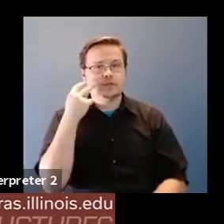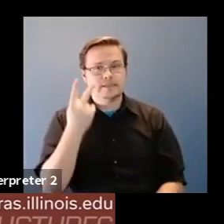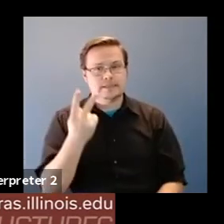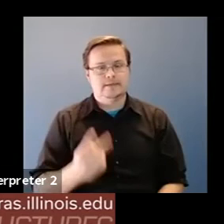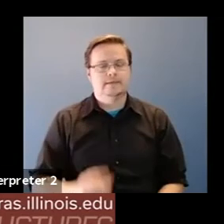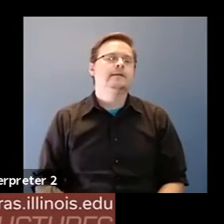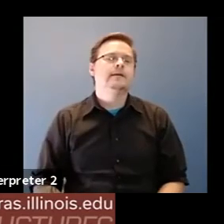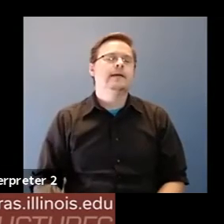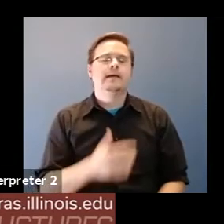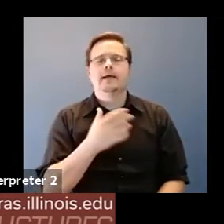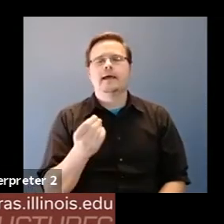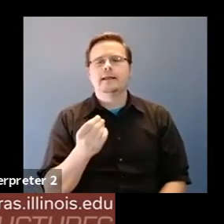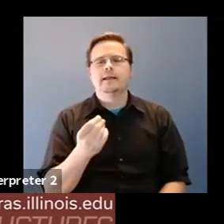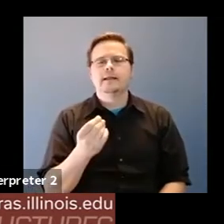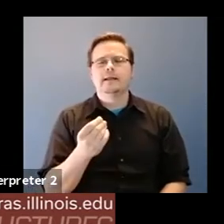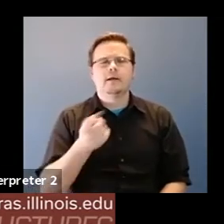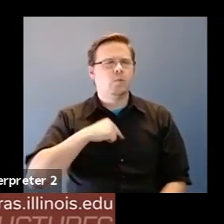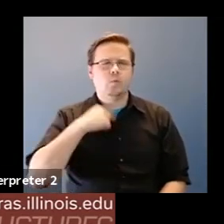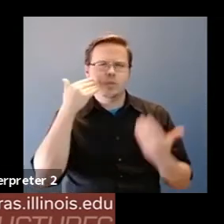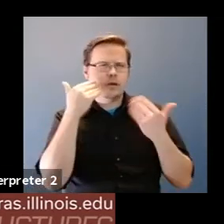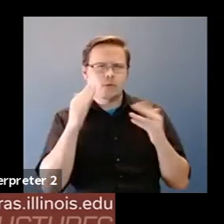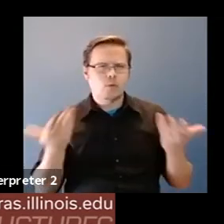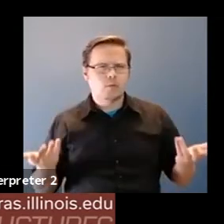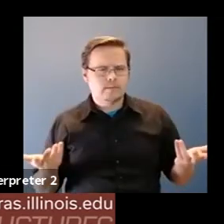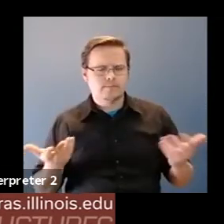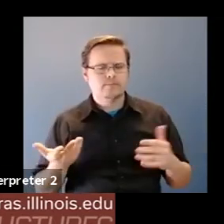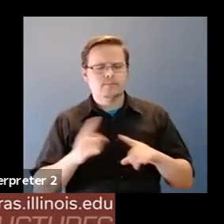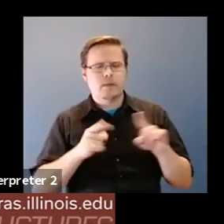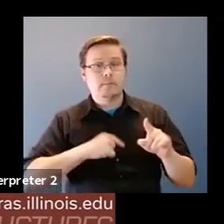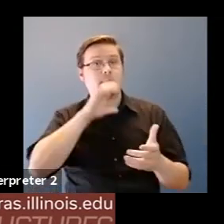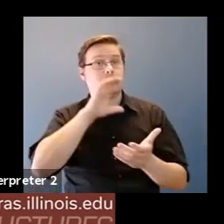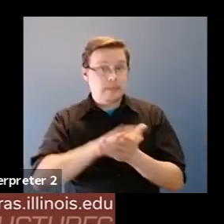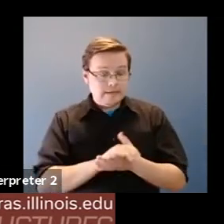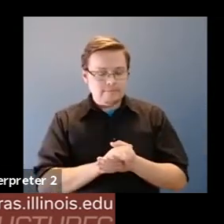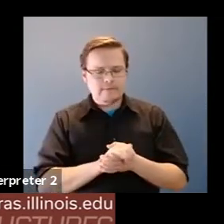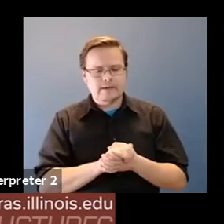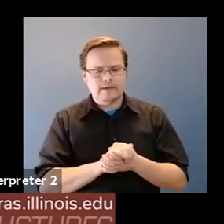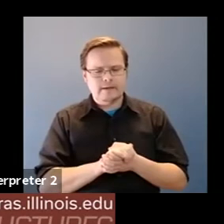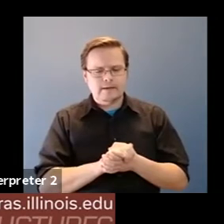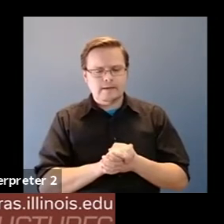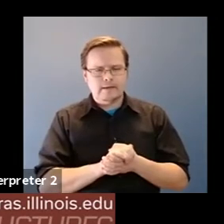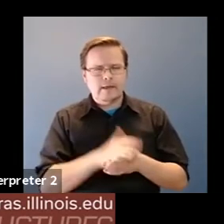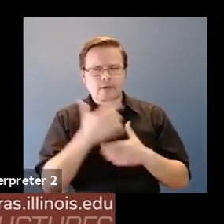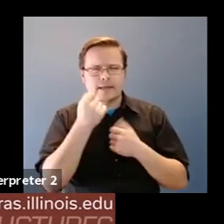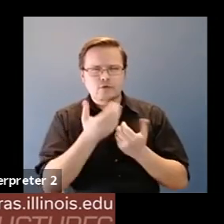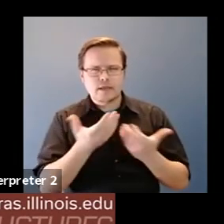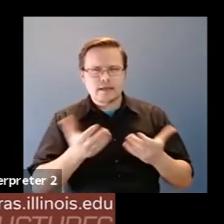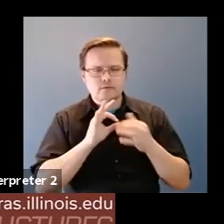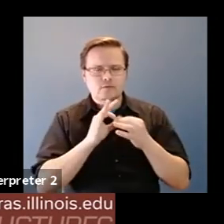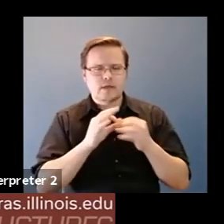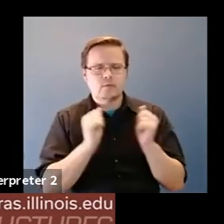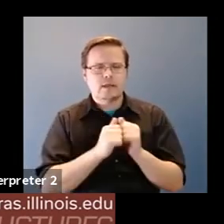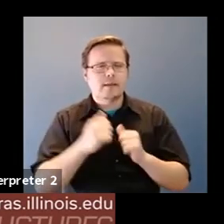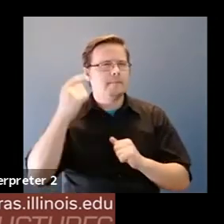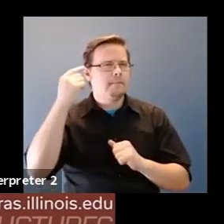Martin Wattenberg: And we don't know what it is, but my belief is that there are interesting things I can do sort of mental models going on inside.